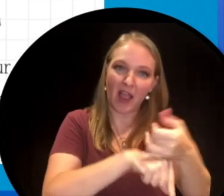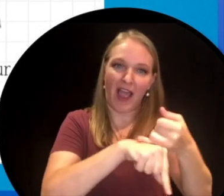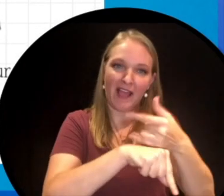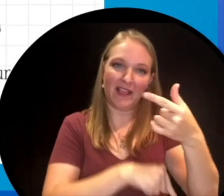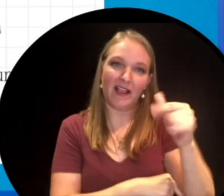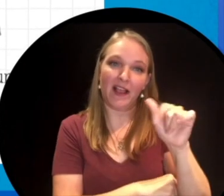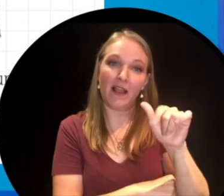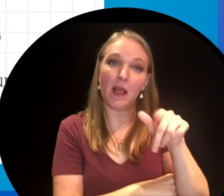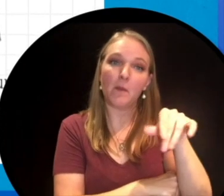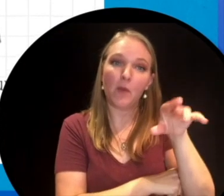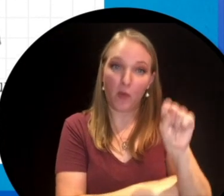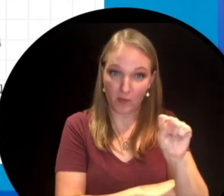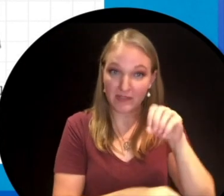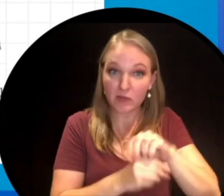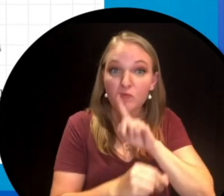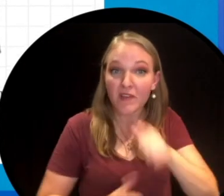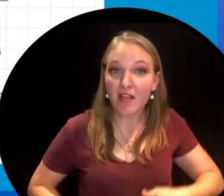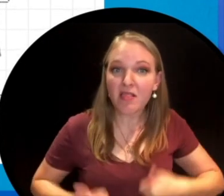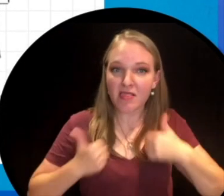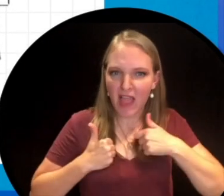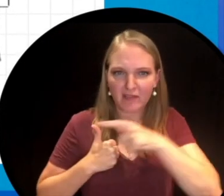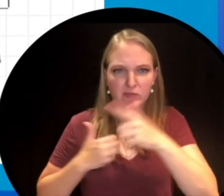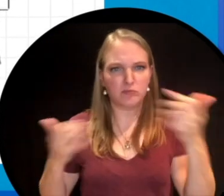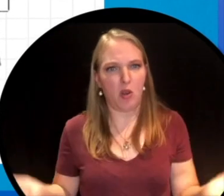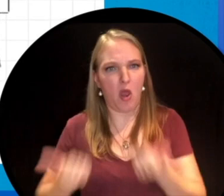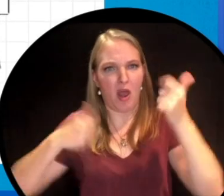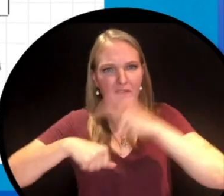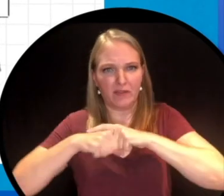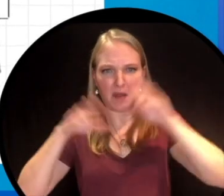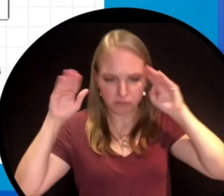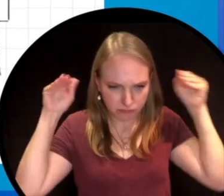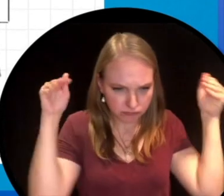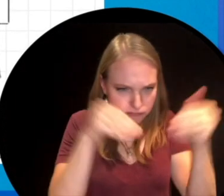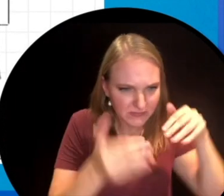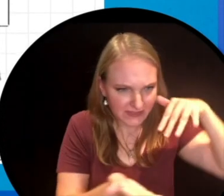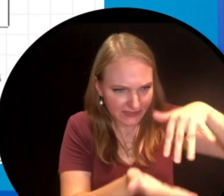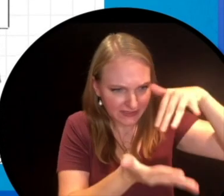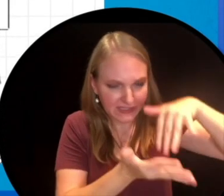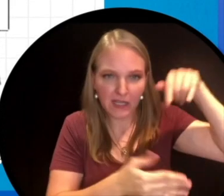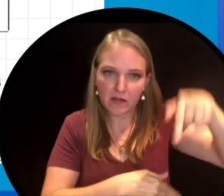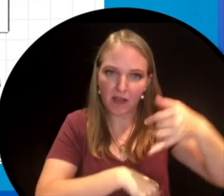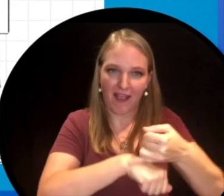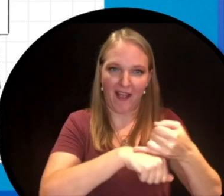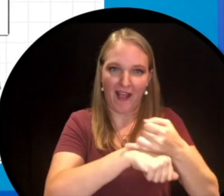in real life. In our world Charles Darwin spent a lot of time in the Galapagos so I thought it